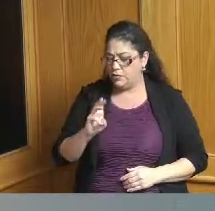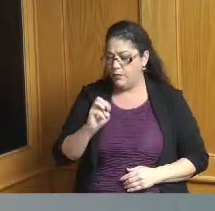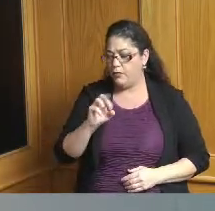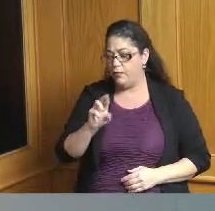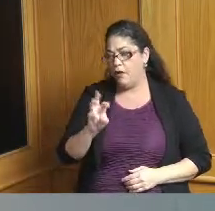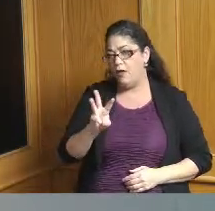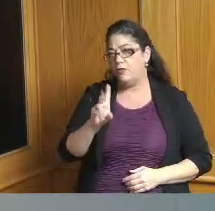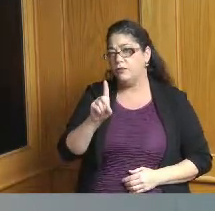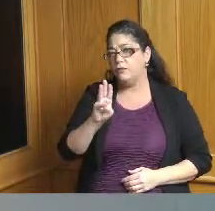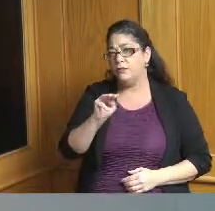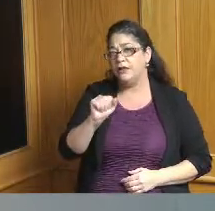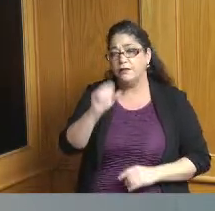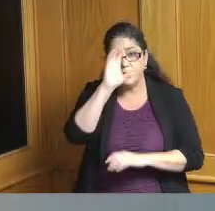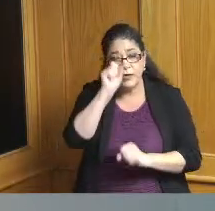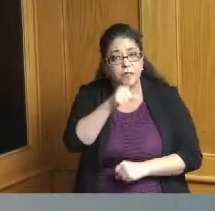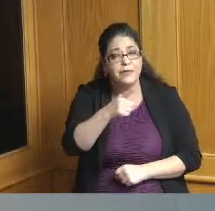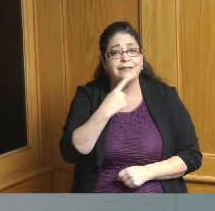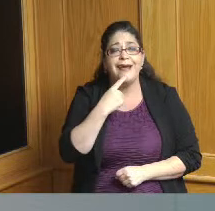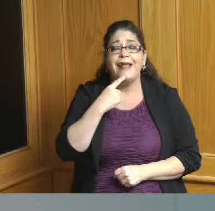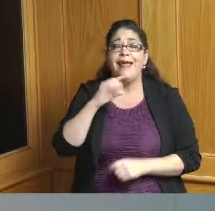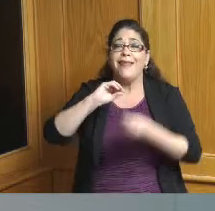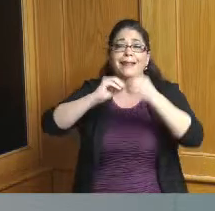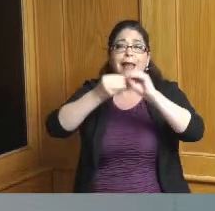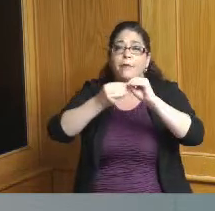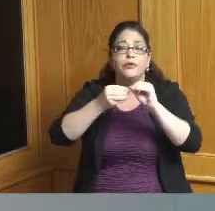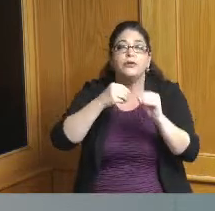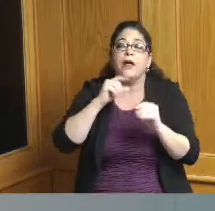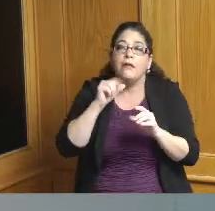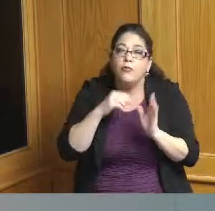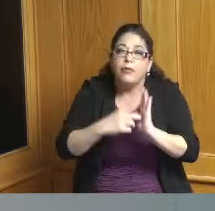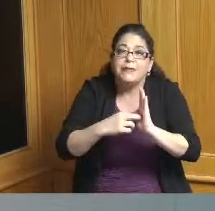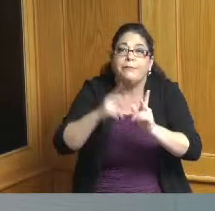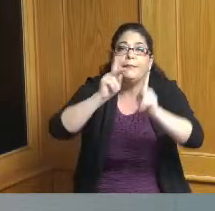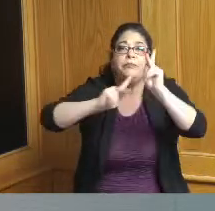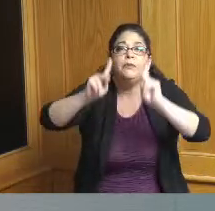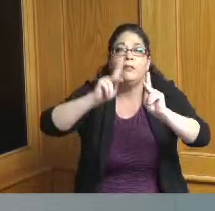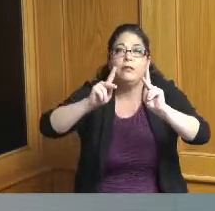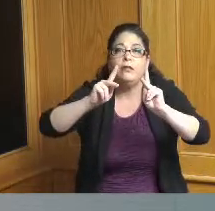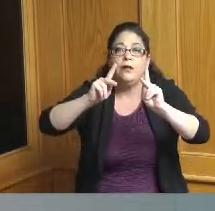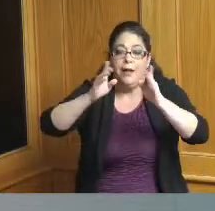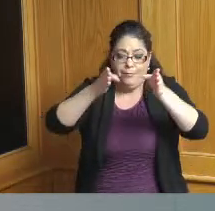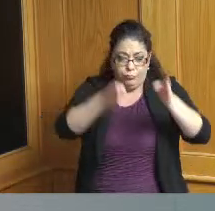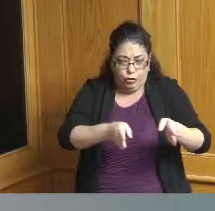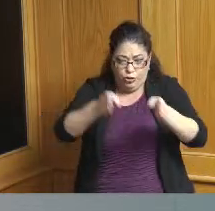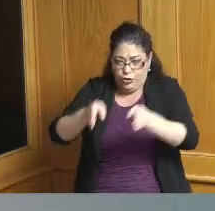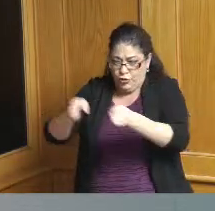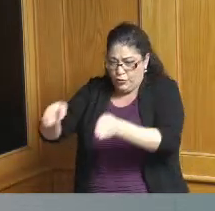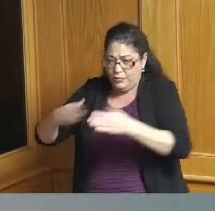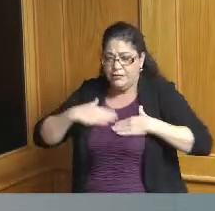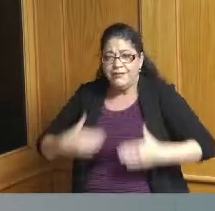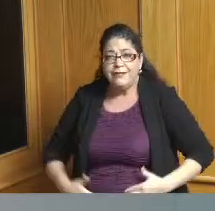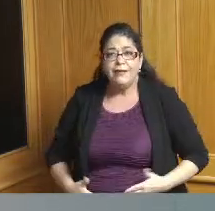about these truly being people not just numbers and you know 37 3 700 hospitalizations and nearly